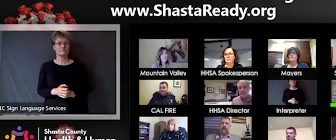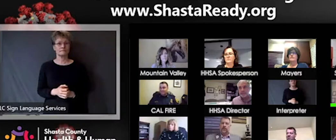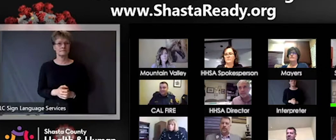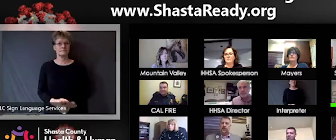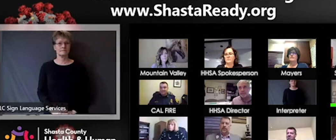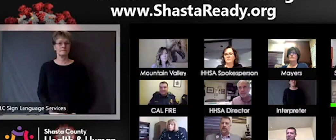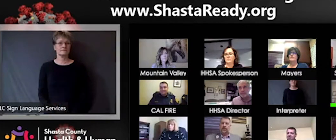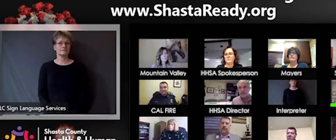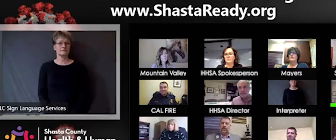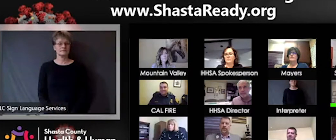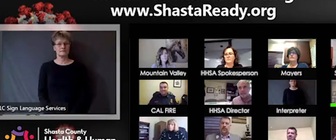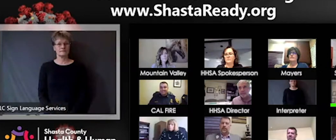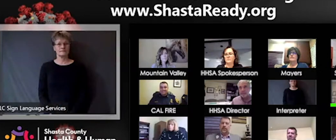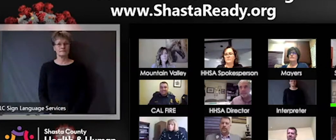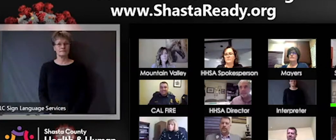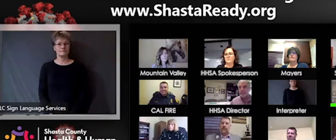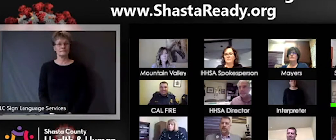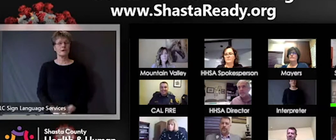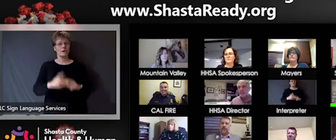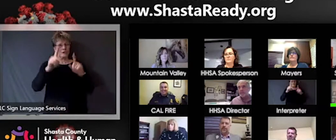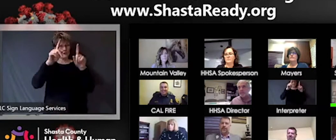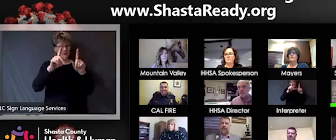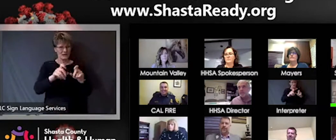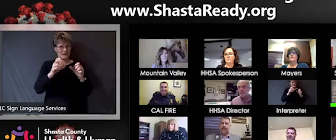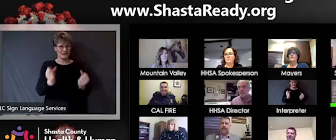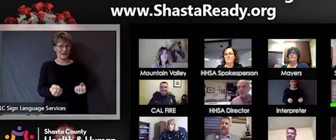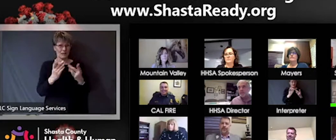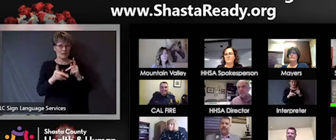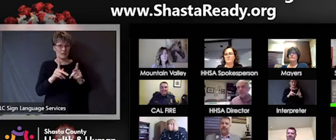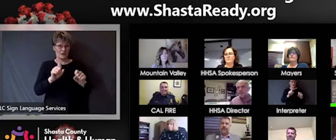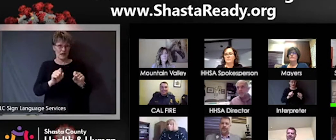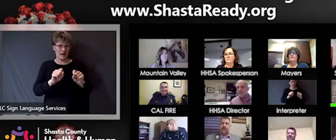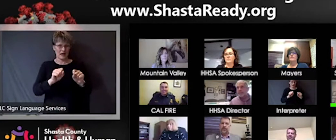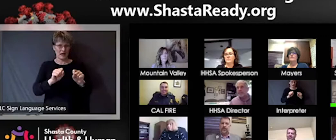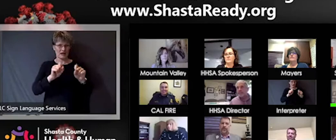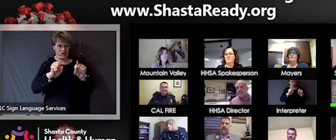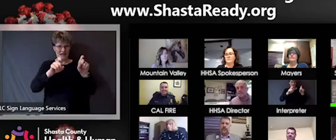the with the testing capacity, it's very slowly improving. We're looking at